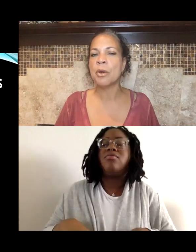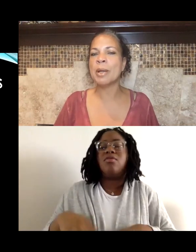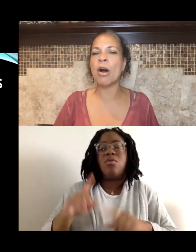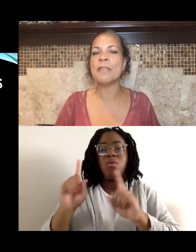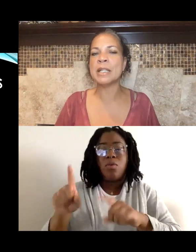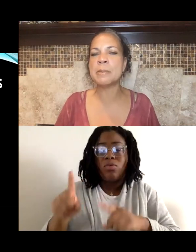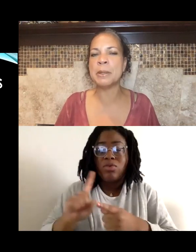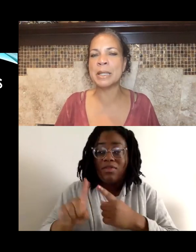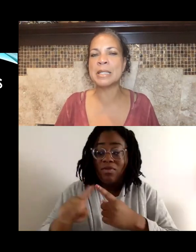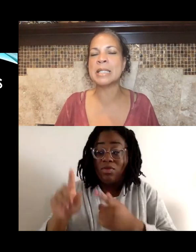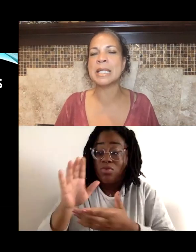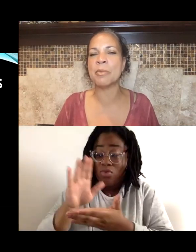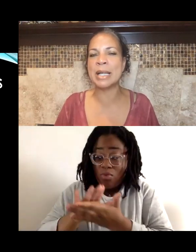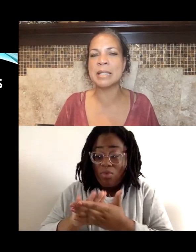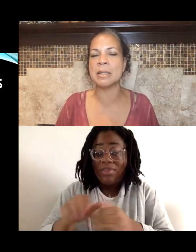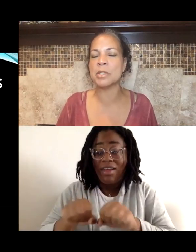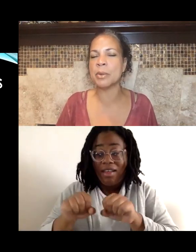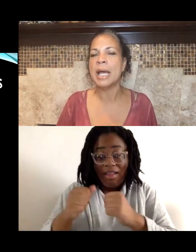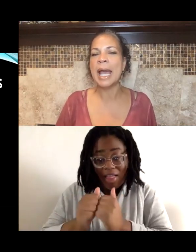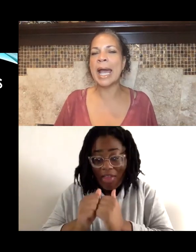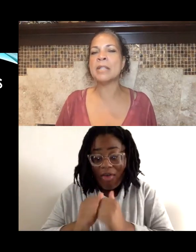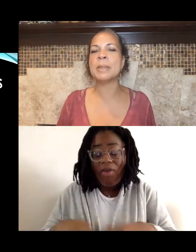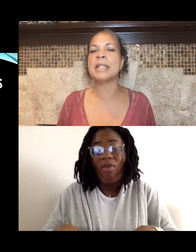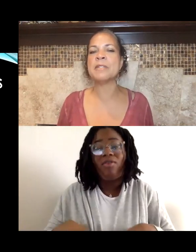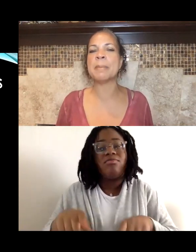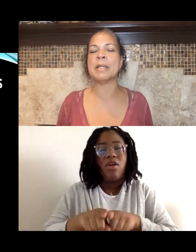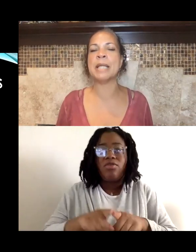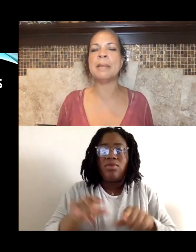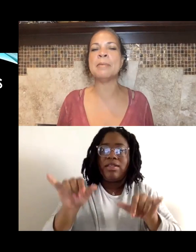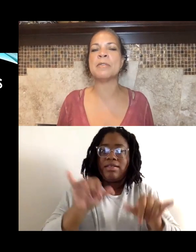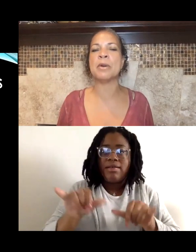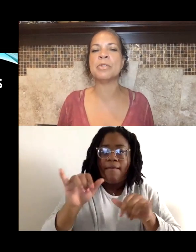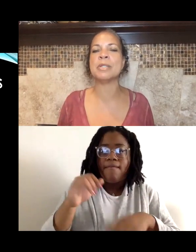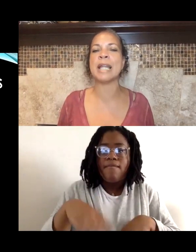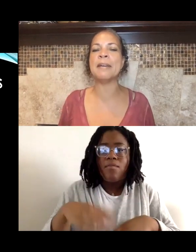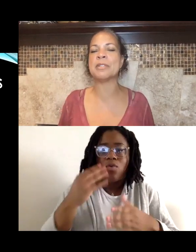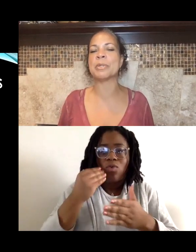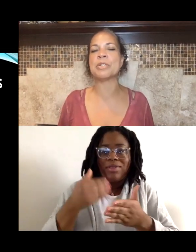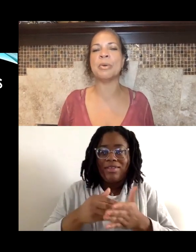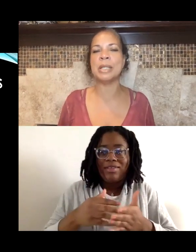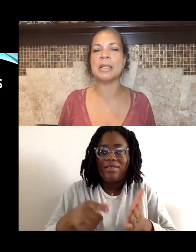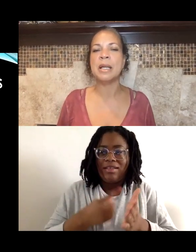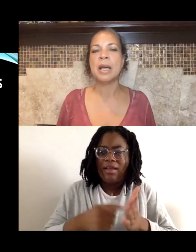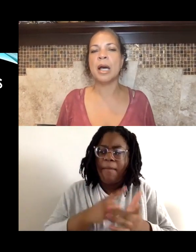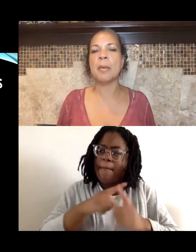We often experience the same racism. So as we lift up the names of those whose lives were stolen,